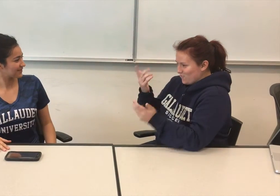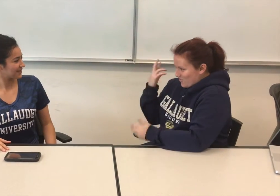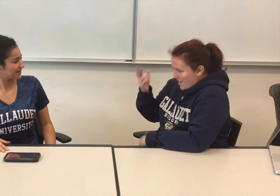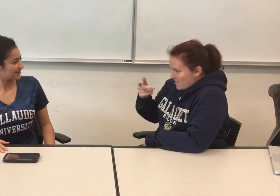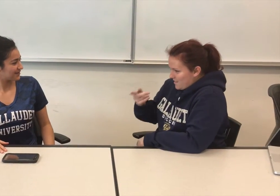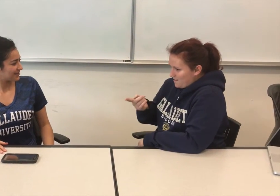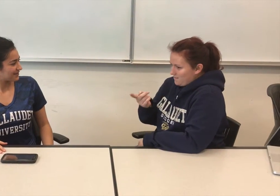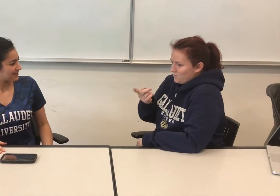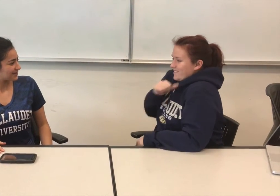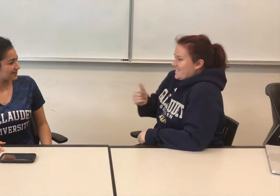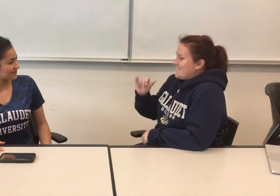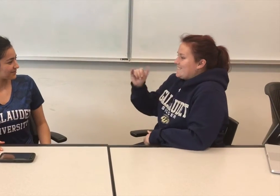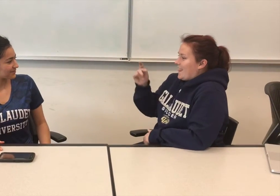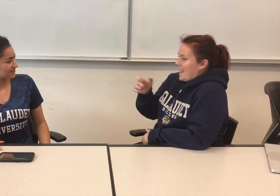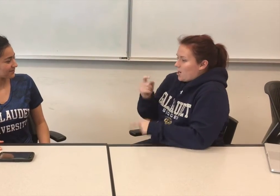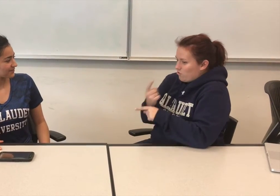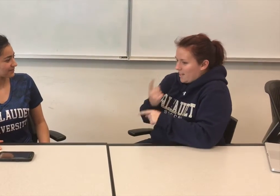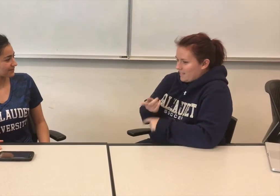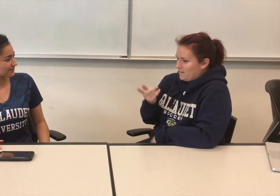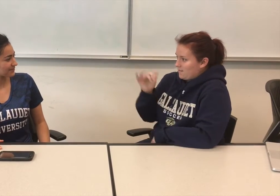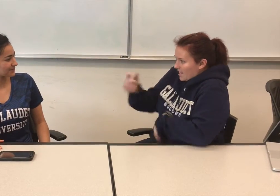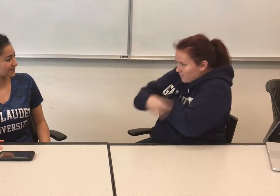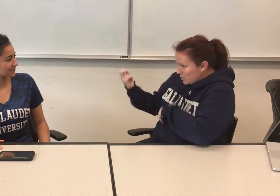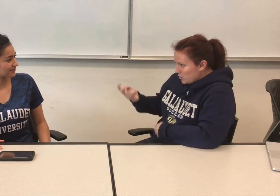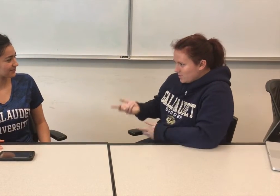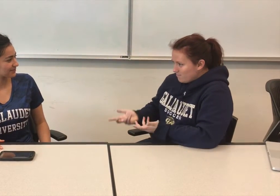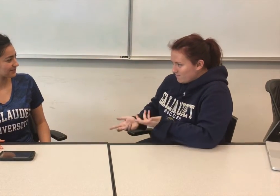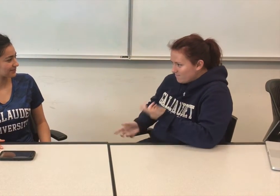[Student #2]: You realize that you didn't cite your source that is considered plagiarism.